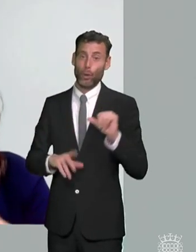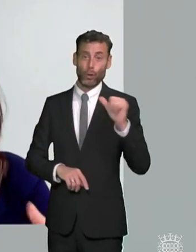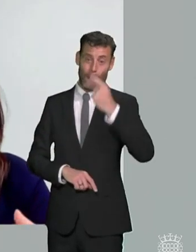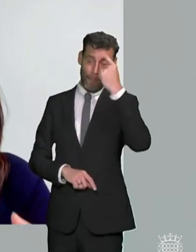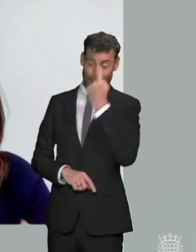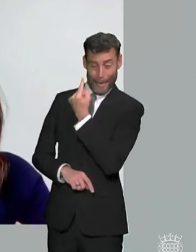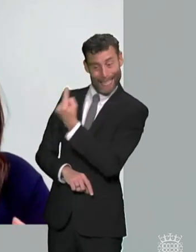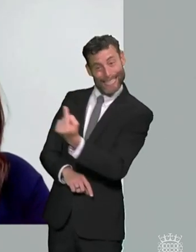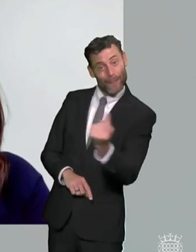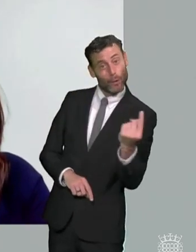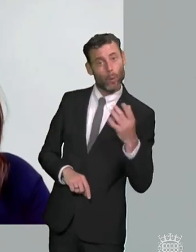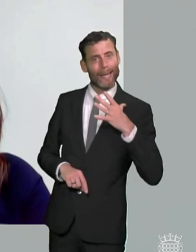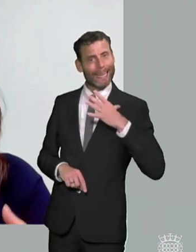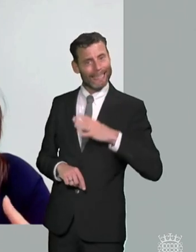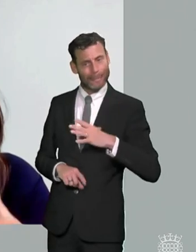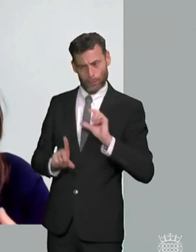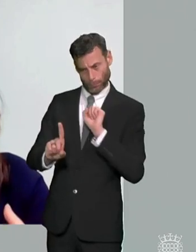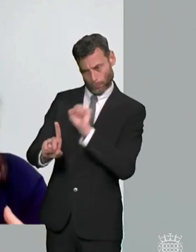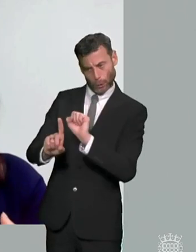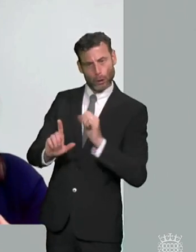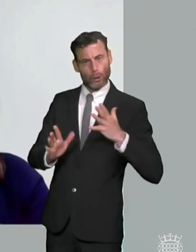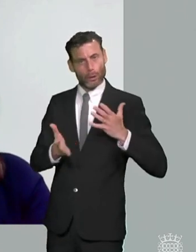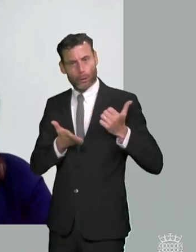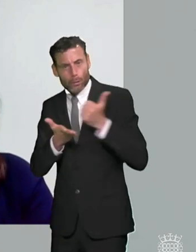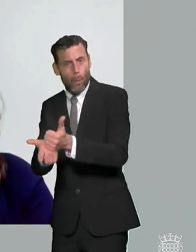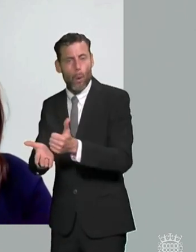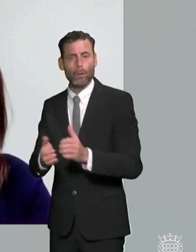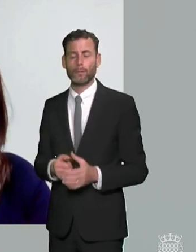the support that meets those needs what the reforms appear to be saying is work out what